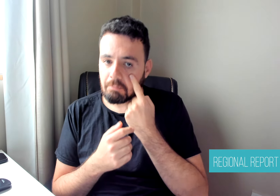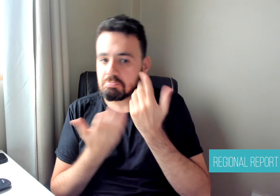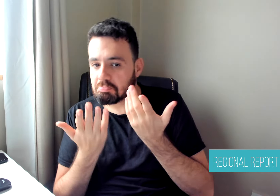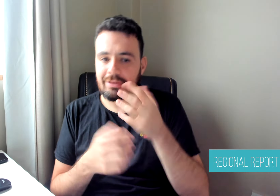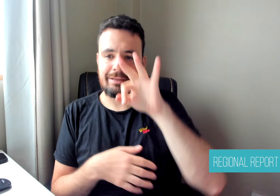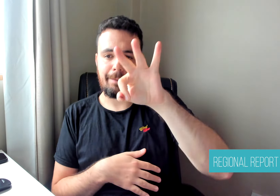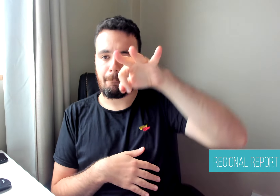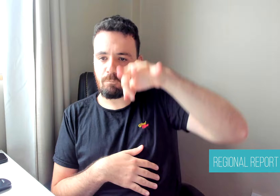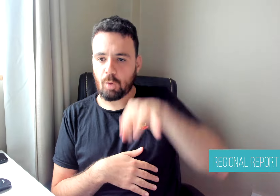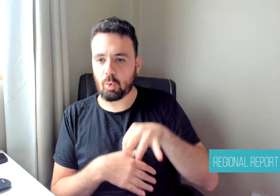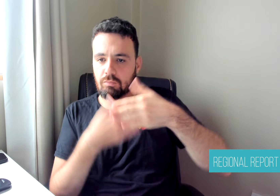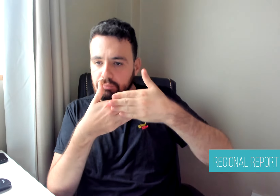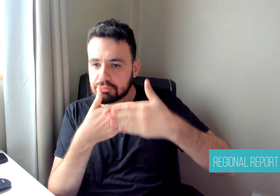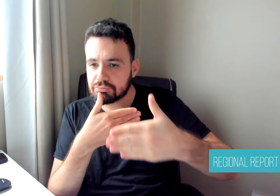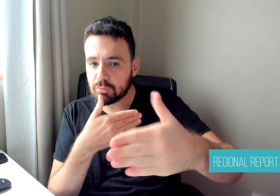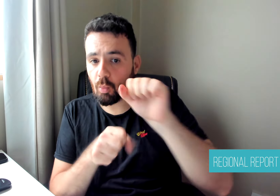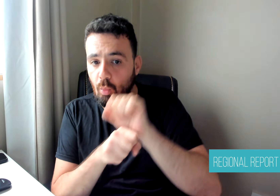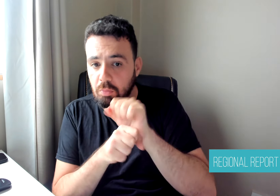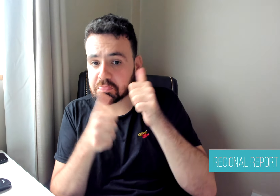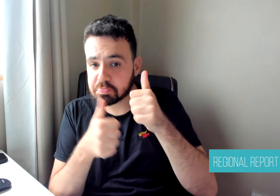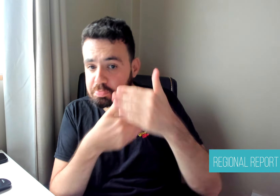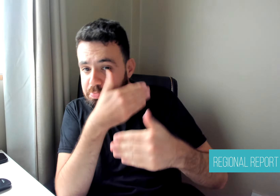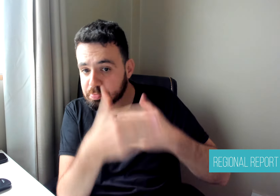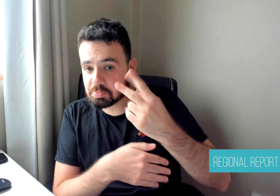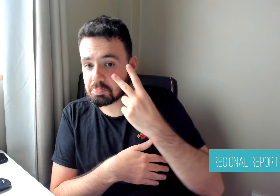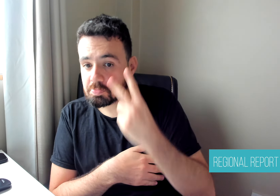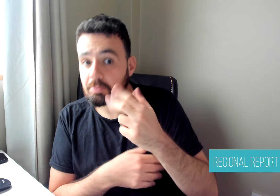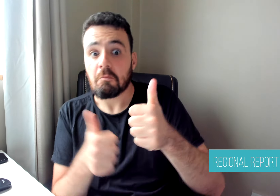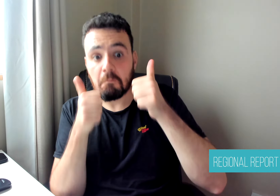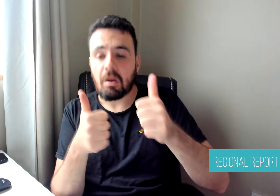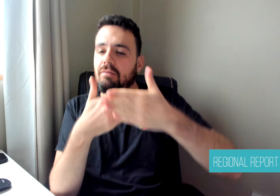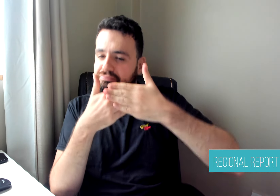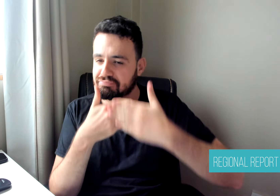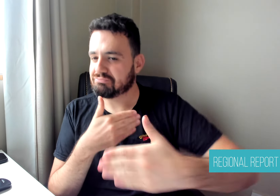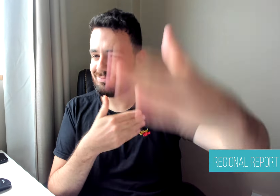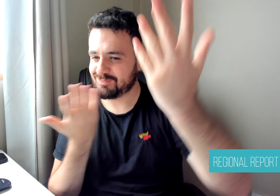of this service. It is a completely free service and will operate